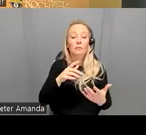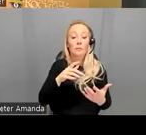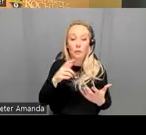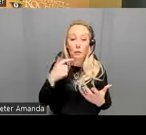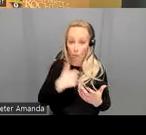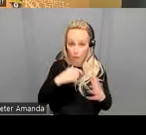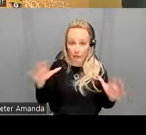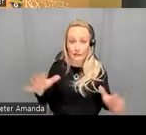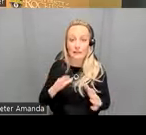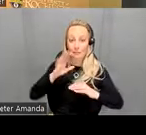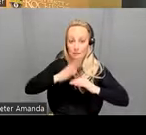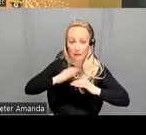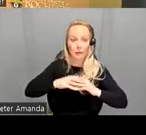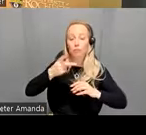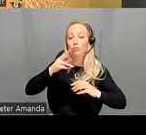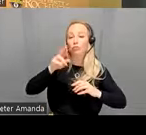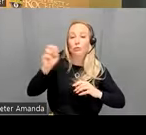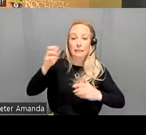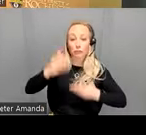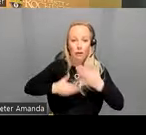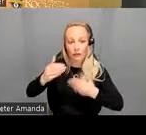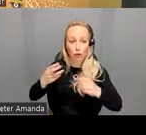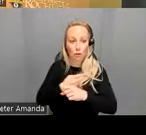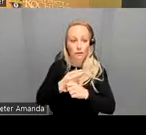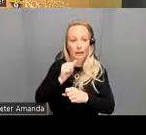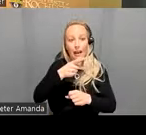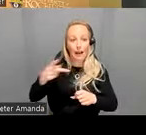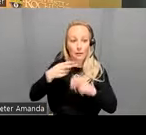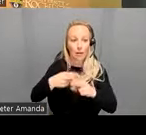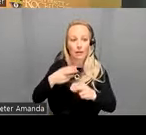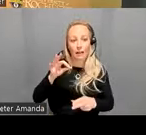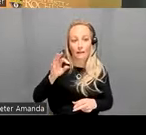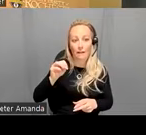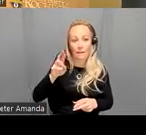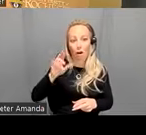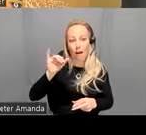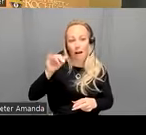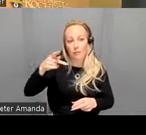minimal pre-processing using a containerized app called FM prep and we used a 36 parameter plus